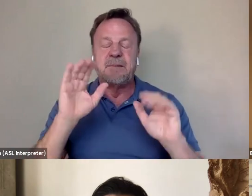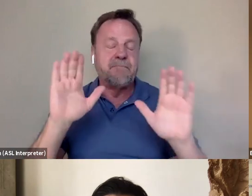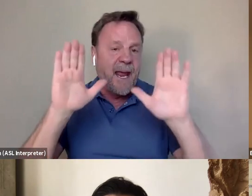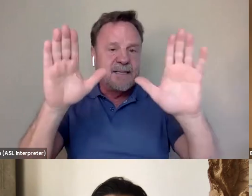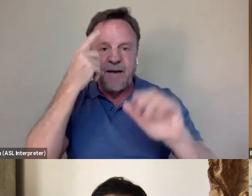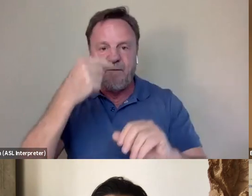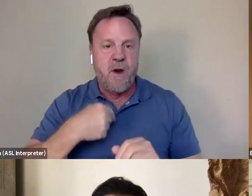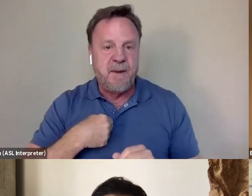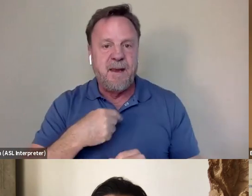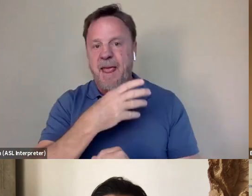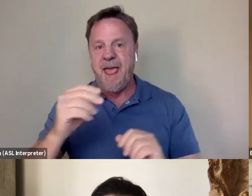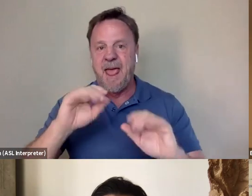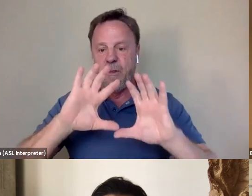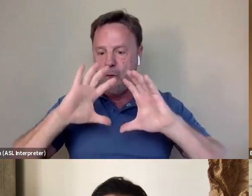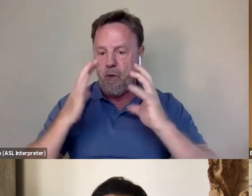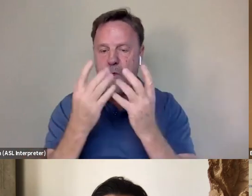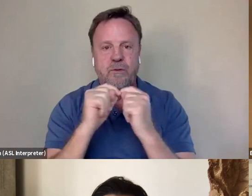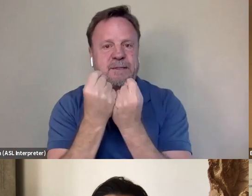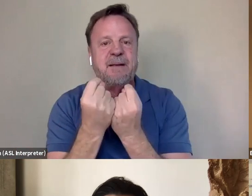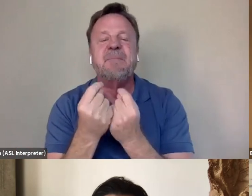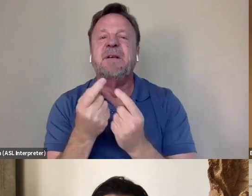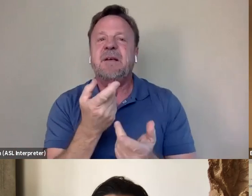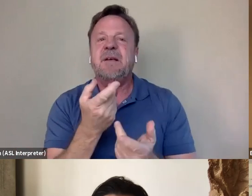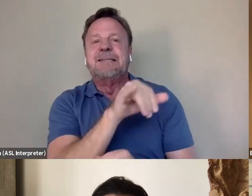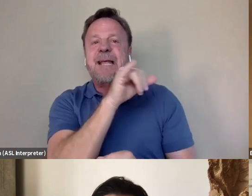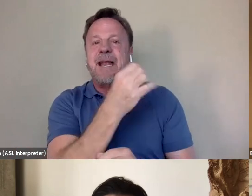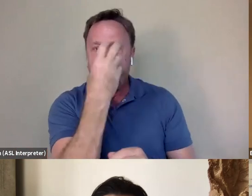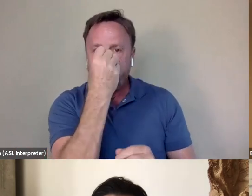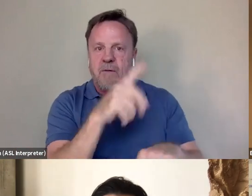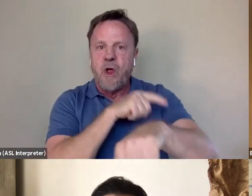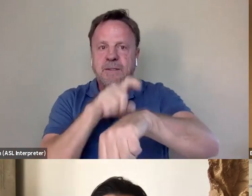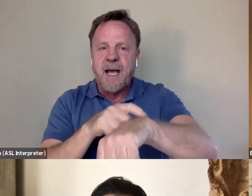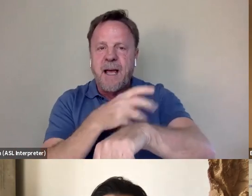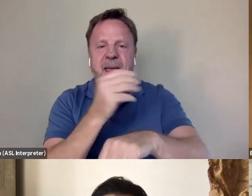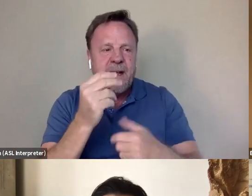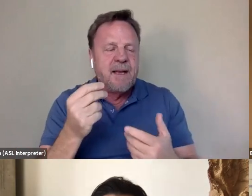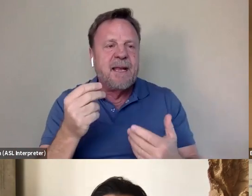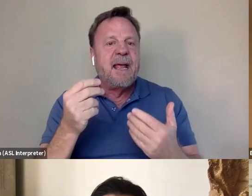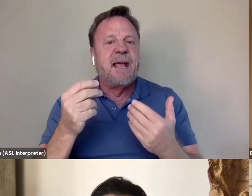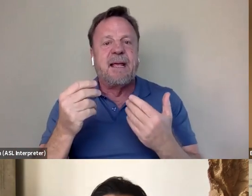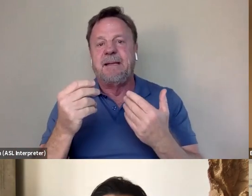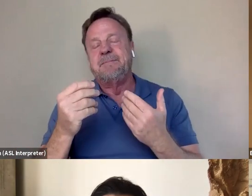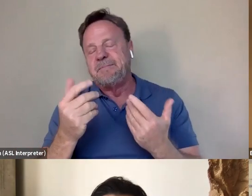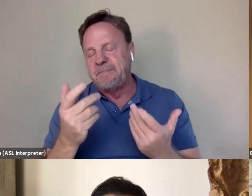and for the whole team, we spent some time in Hong Kong and, you know, we uncovered, even though, you know, obviously there's nothing that is,